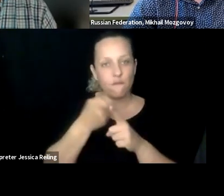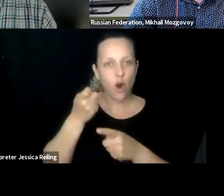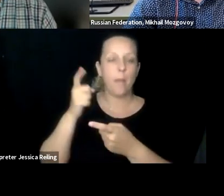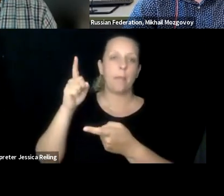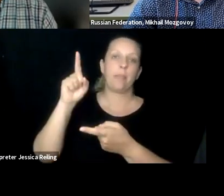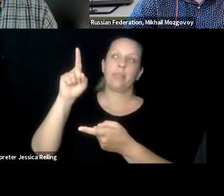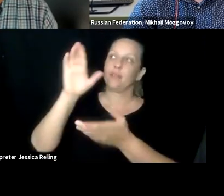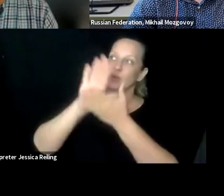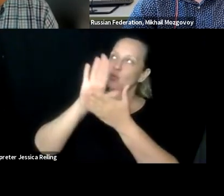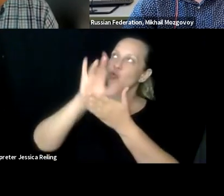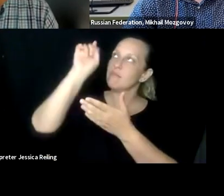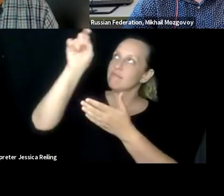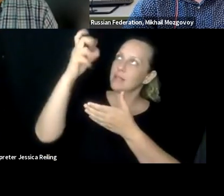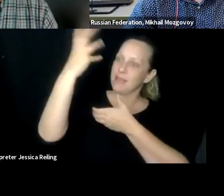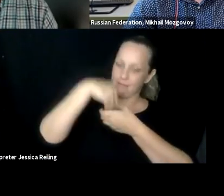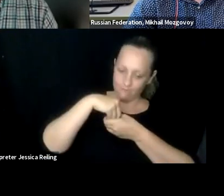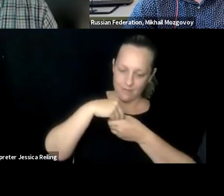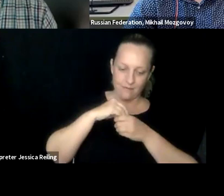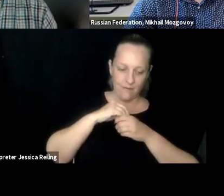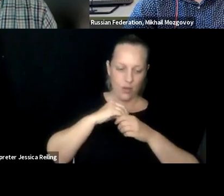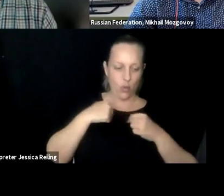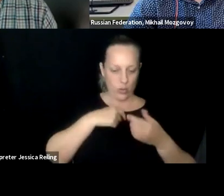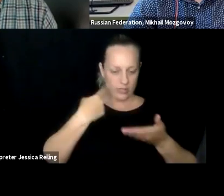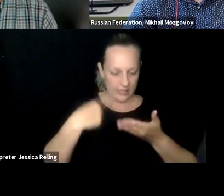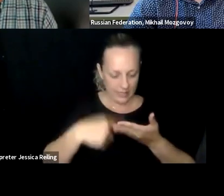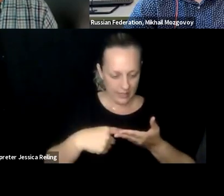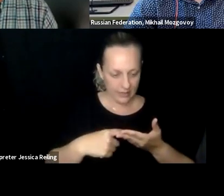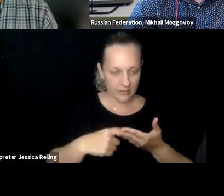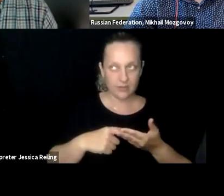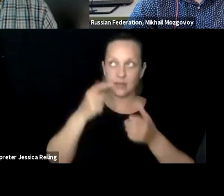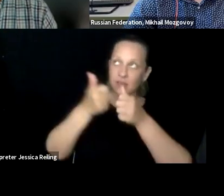because we do need that support and buy-in once again from